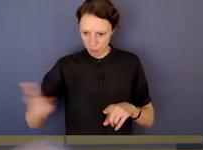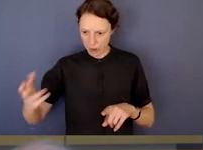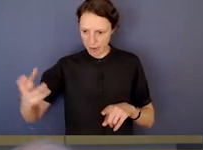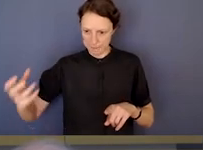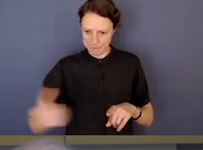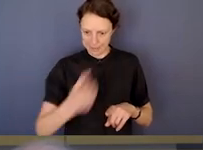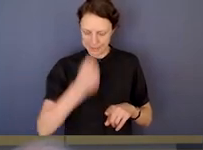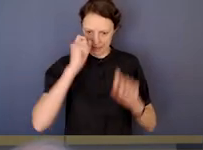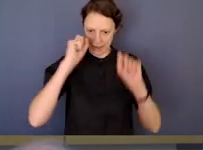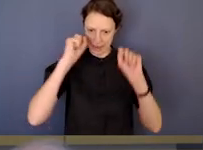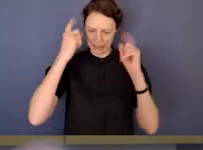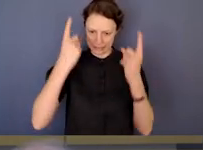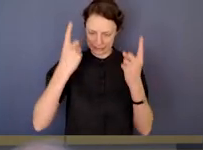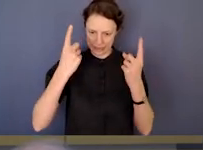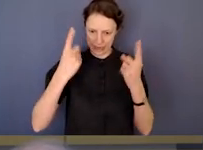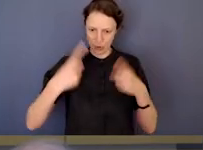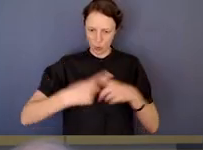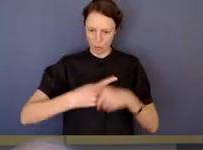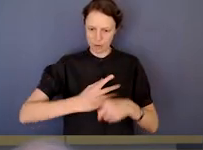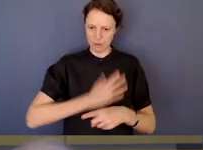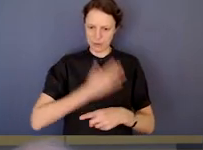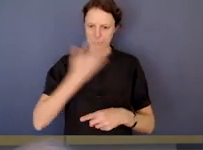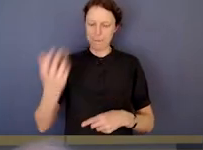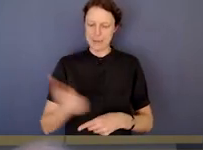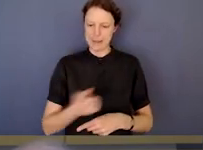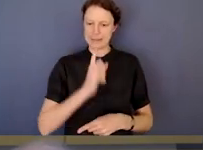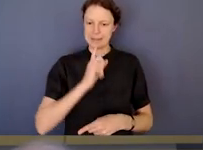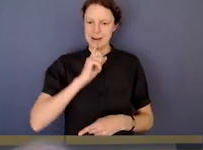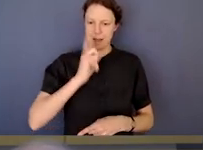that conflicts must be declared and then managed.